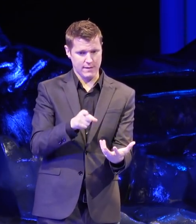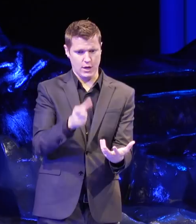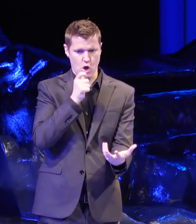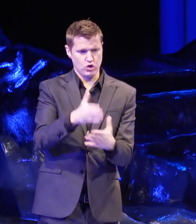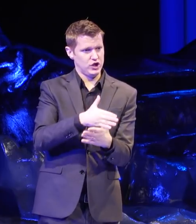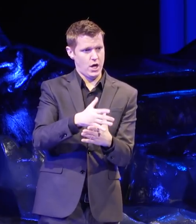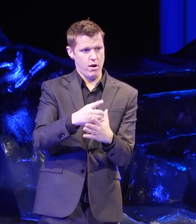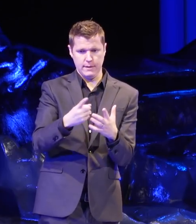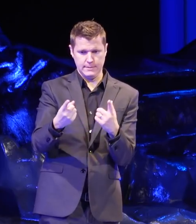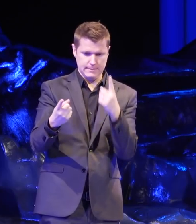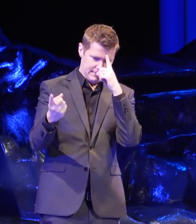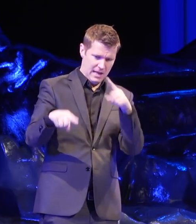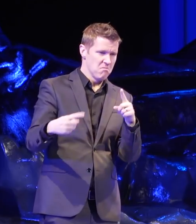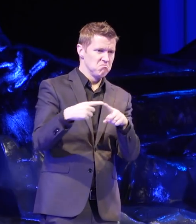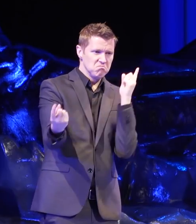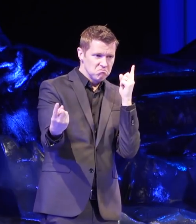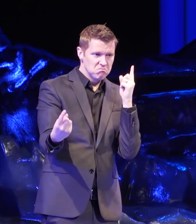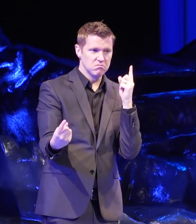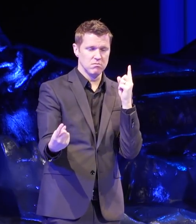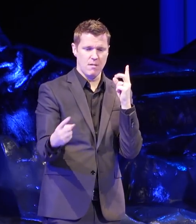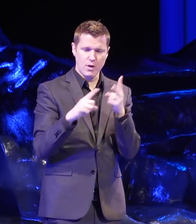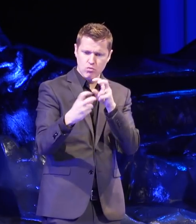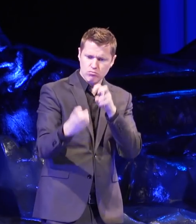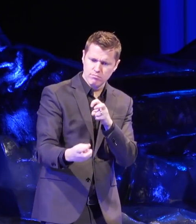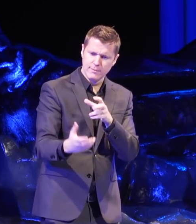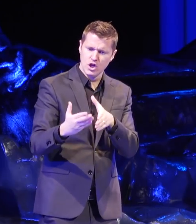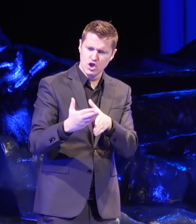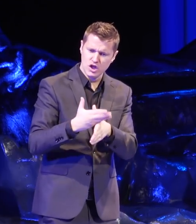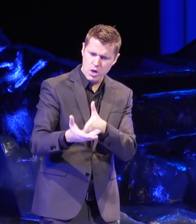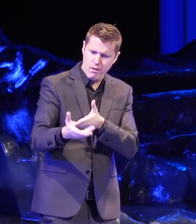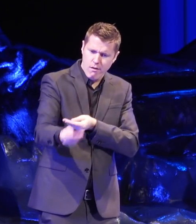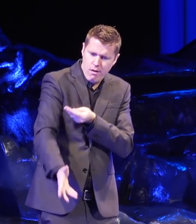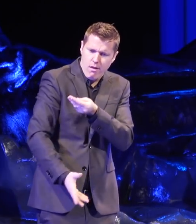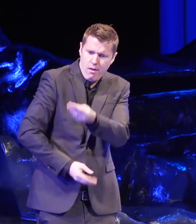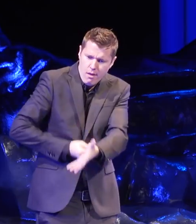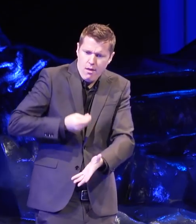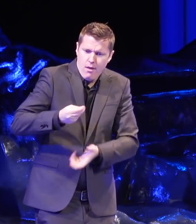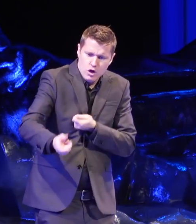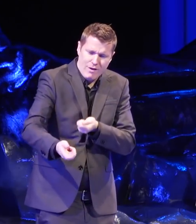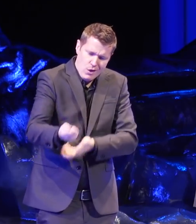In a way that's intentional about bridging a divide, bringing someone in.